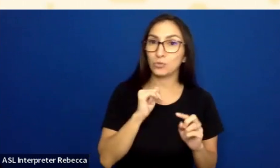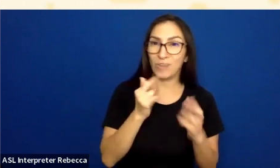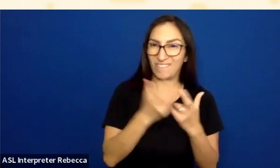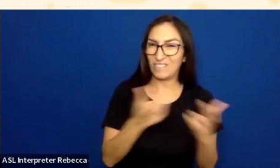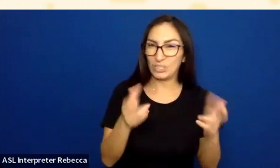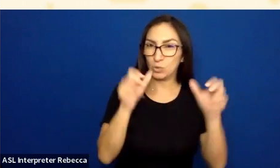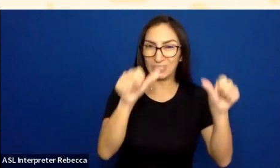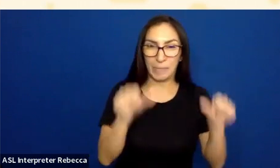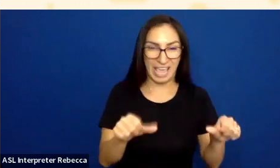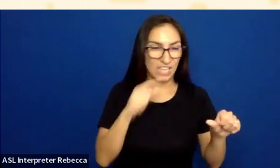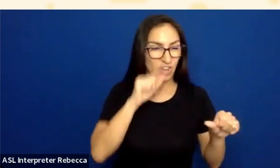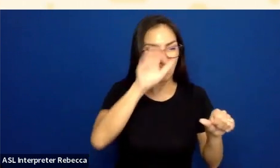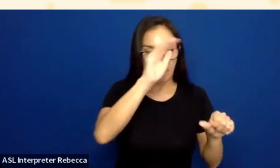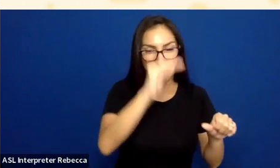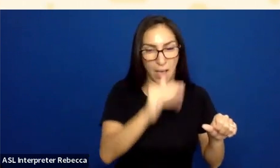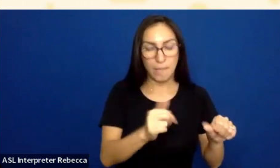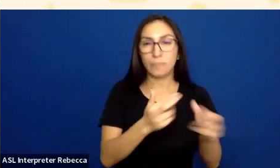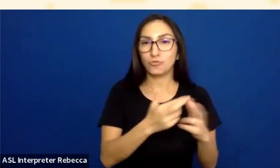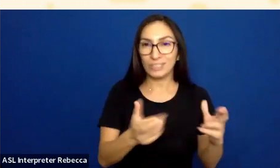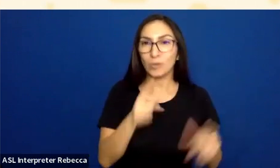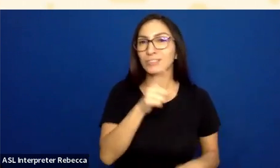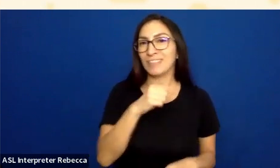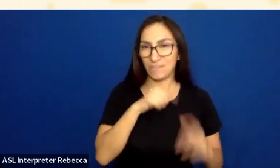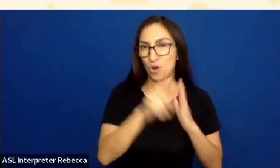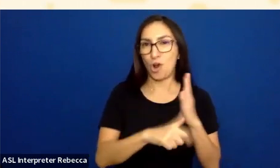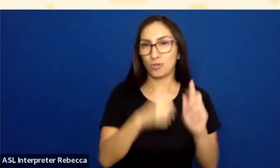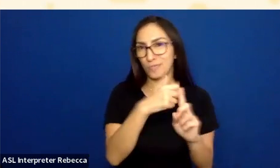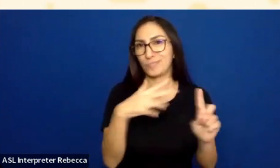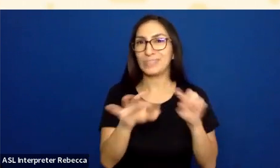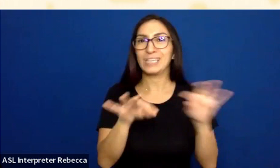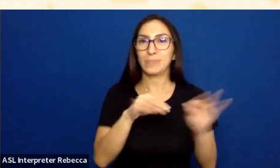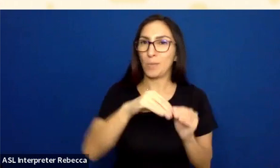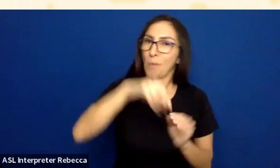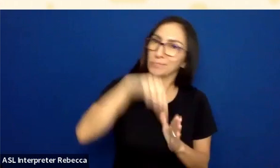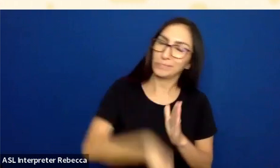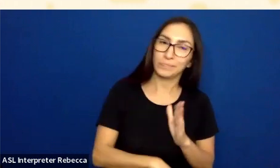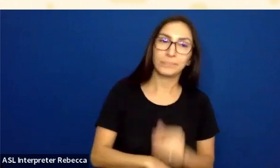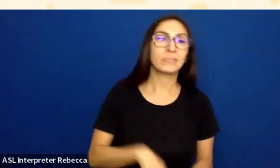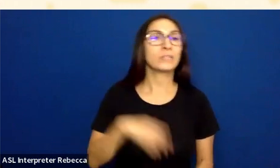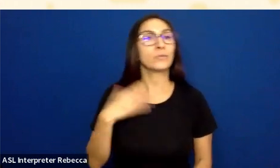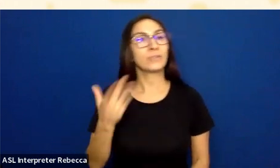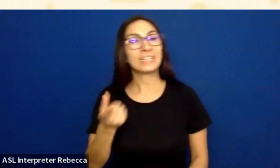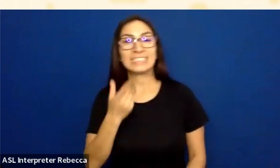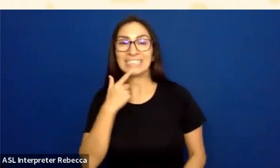So I've got a scenario here now where there's a contact us link. And when I come to this contact us link and I hover over it